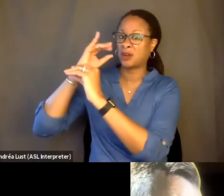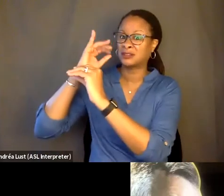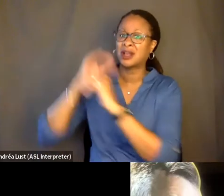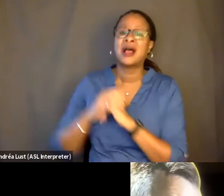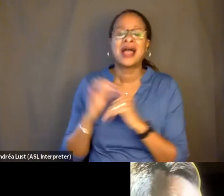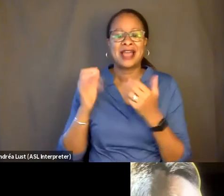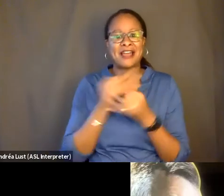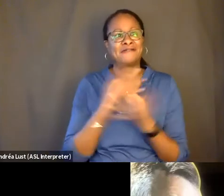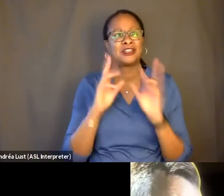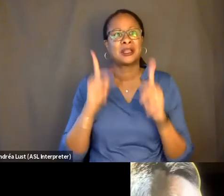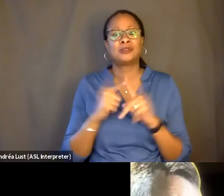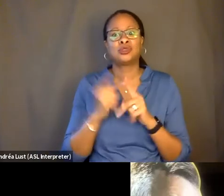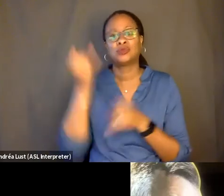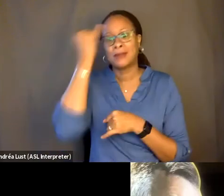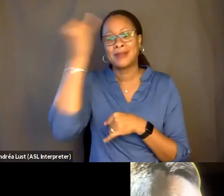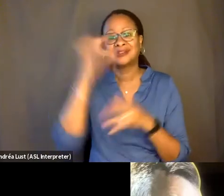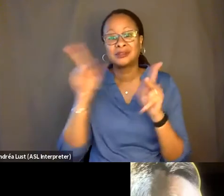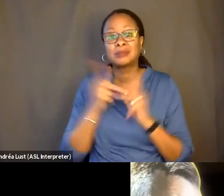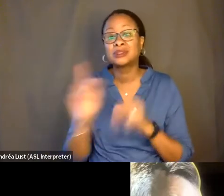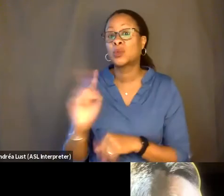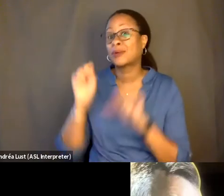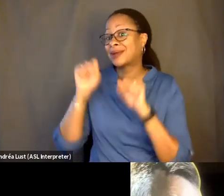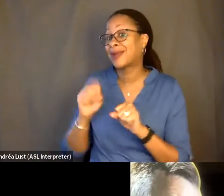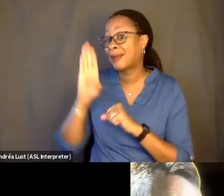this place where we could be in the movie,